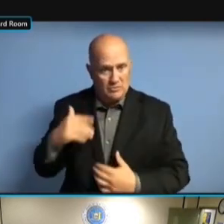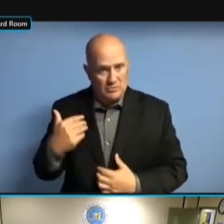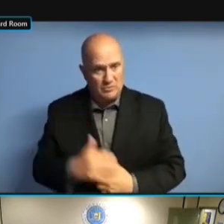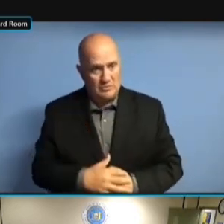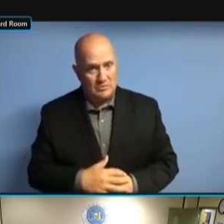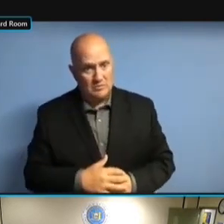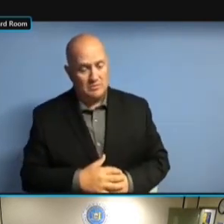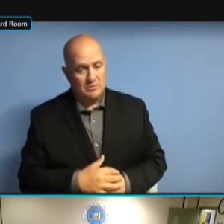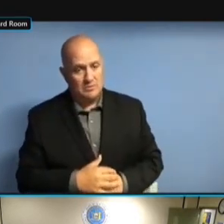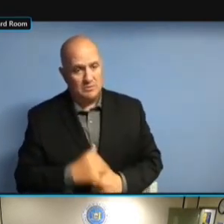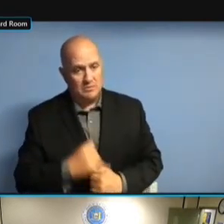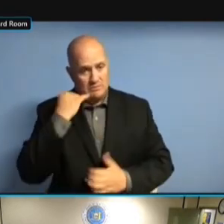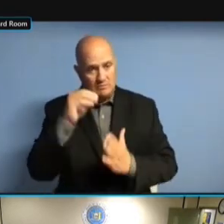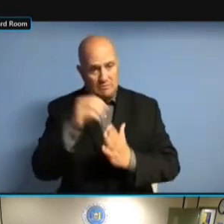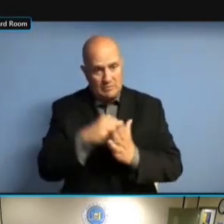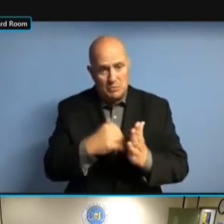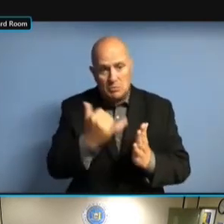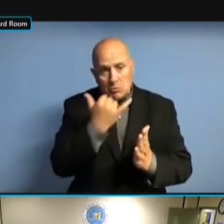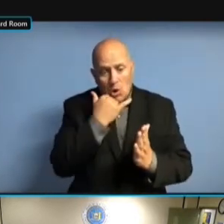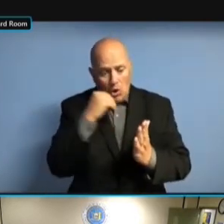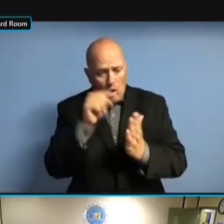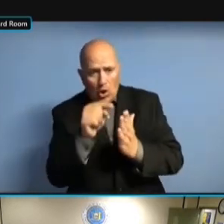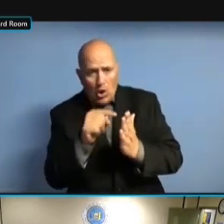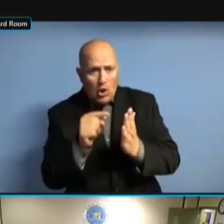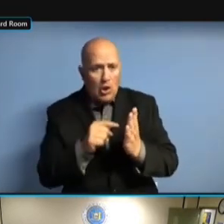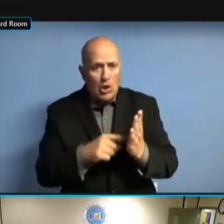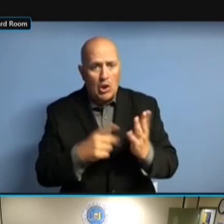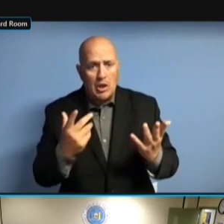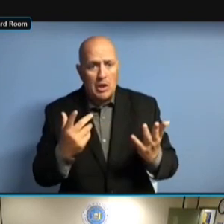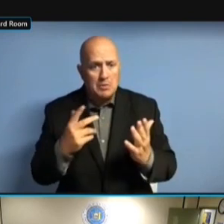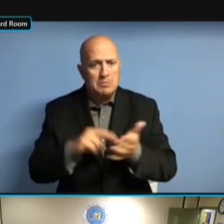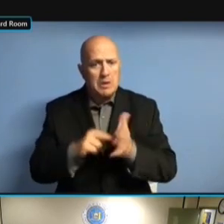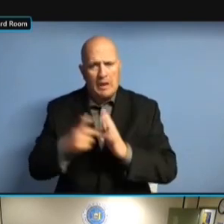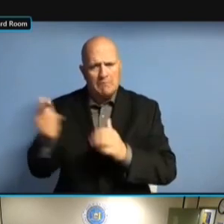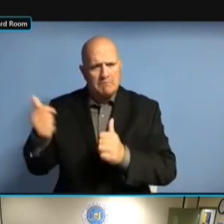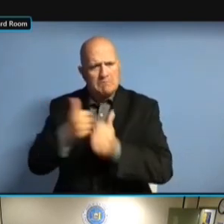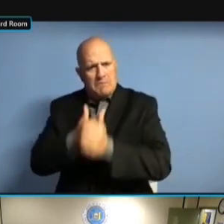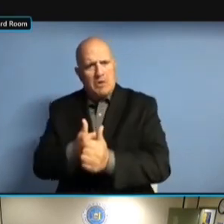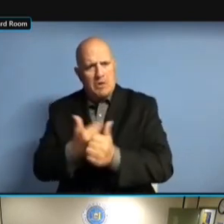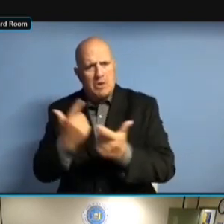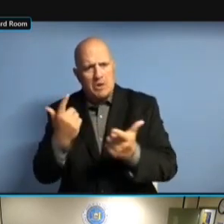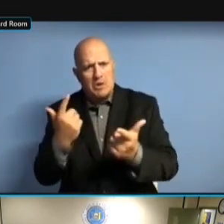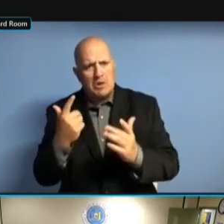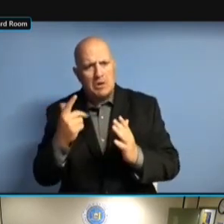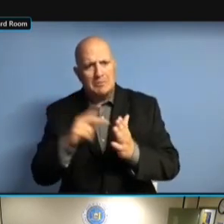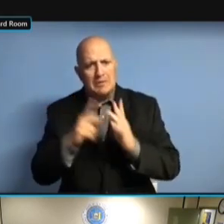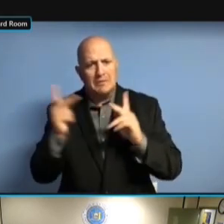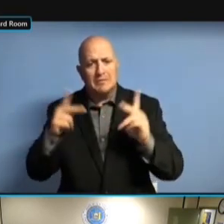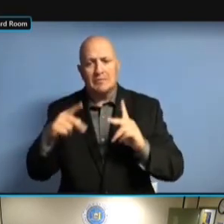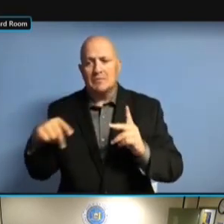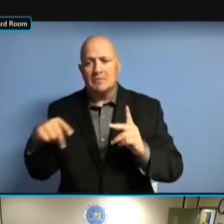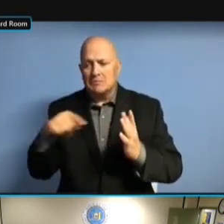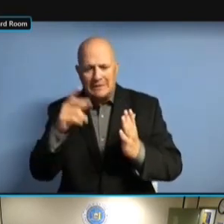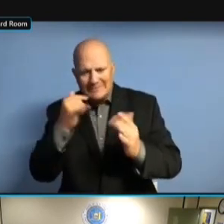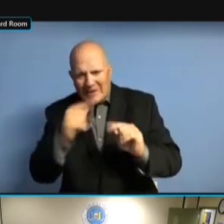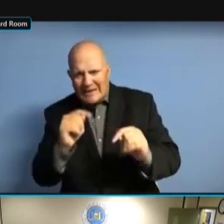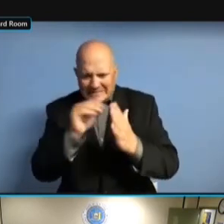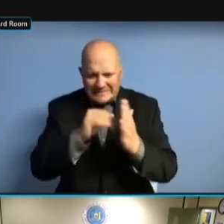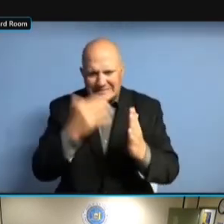THESE GUYS AREN'T EVEN TRYING. >> AS ONE PERSON SAID THESE GUYS AREN'T EVEN TRYING. >> AS ONE PERSON SAID TO THESE GUYS AREN'T EVEN TRYING. >> AS ONE PERSON SAID TO ME, THESE GUYS AREN'T EVEN TRYING. >> AS ONE PERSON SAID TO ME, IF AS ONE PERSON SAID TO ME, IF AS ONE PERSON SAID TO ME, IF NO AS ONE PERSON SAID TO ME, IF NO ONE AS ONE PERSON SAID TO ME, IF NO ONE EVER AS ONE PERSON SAID TO ME, IF NO ONE EVER TOLD AS ONE PERSON SAID TO ME, IF NO ONE EVER TOLD ME AS ONE PERSON SAID TO ME, IF NO ONE EVER TOLD ME I AS ONE PERSON SAID TO ME, IF NO ONE EVER TOLD ME I WAS NO ONE EVER TOLD ME I WAS NO ONE EVER TOLD ME I WAS SUPPOSED NO ONE EVER TOLD ME I WAS SUPPOSED TO NO ONE EVER TOLD ME I WAS SUPPOSED TO AND NO ONE EVER TOLD ME I WAS SUPPOSED TO AND I'M NO ONE EVER TOLD ME I WAS SUPPOSED TO AND I'M NOT NO ONE EVER TOLD ME I WAS SUPPOSED TO AND I'M NOT RUNNING SUPPOSED TO AND I'M NOT RUNNING SUPPOSED TO AND I'M NOT RUNNING FOR SUPPOSED TO AND I'M NOT RUNNING FOR OFFICE SUPPOSED TO AND I'M NOT RUNNING FOR OFFICE ANYMORE SUPPOSED TO AND I'M NOT RUNNING FOR OFFICE ANYMORE AND SUPPOSED TO AND I'M NOT RUNNING FOR OFFICE ANYMORE AND I SUPPOSED TO AND I'M NOT RUNNING FOR OFFICE ANYMORE AND I STOPPED FOR OFFICE ANYMORE AND I STOPPED FOR OFFICE ANYMORE AND I STOPPED FILING